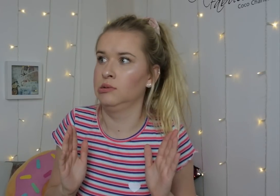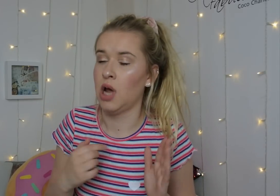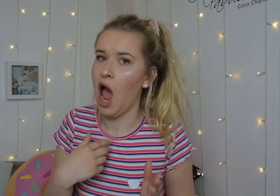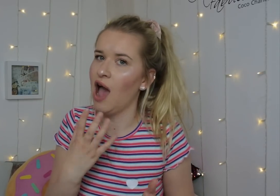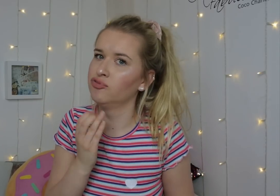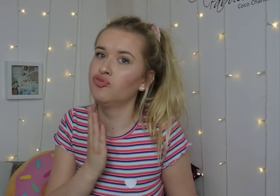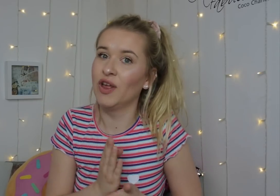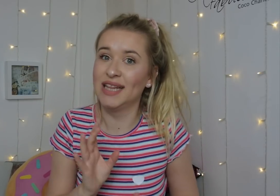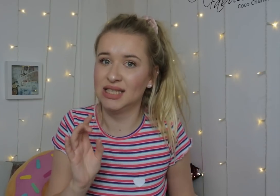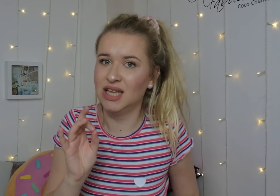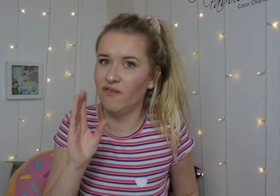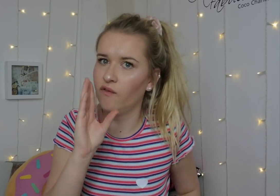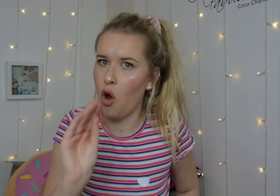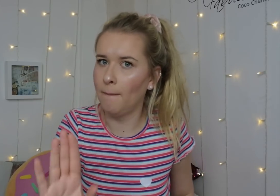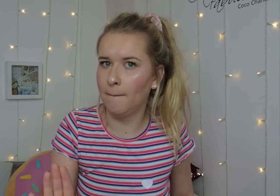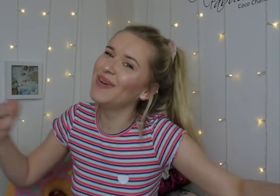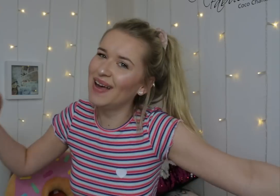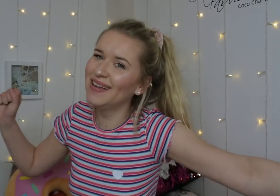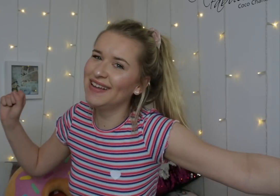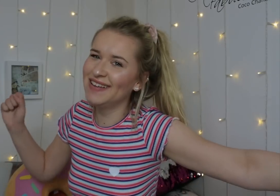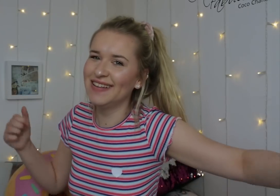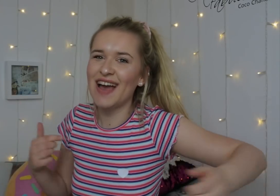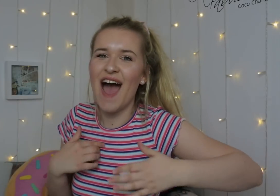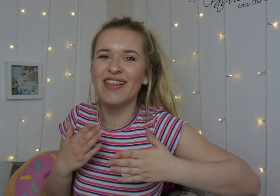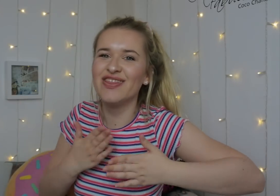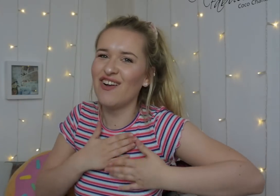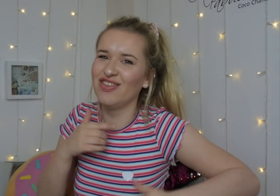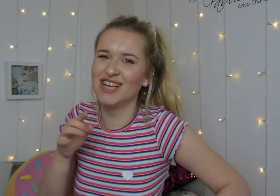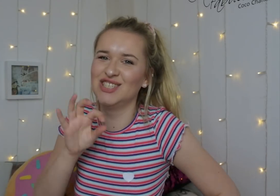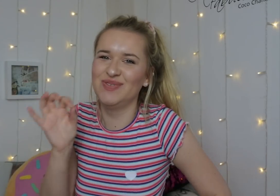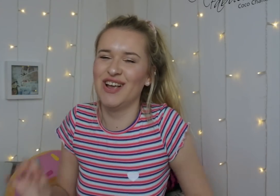I have trust issues. Woo, I love this question!